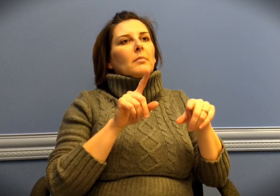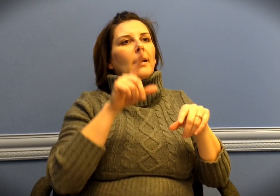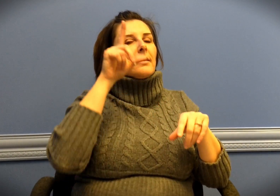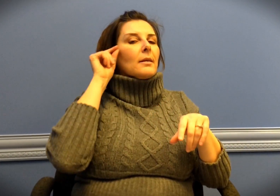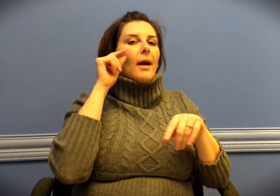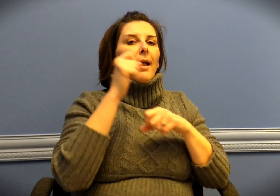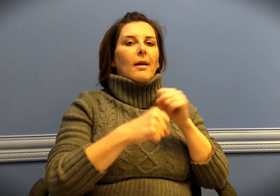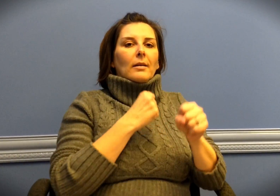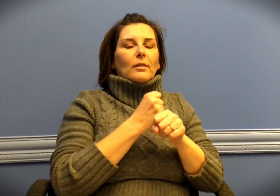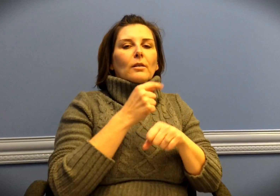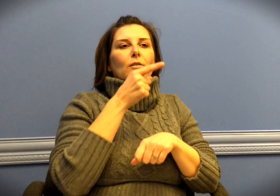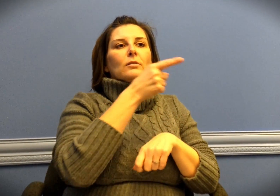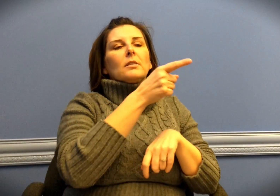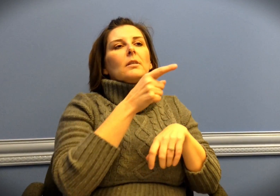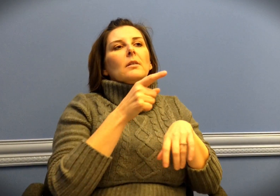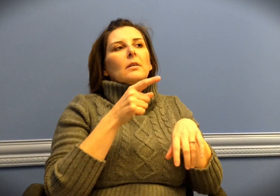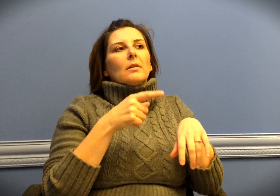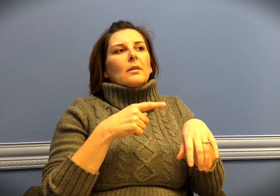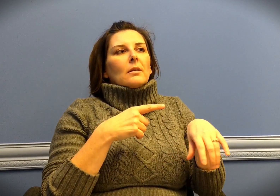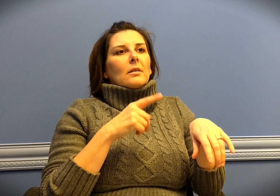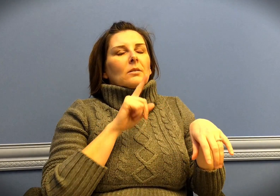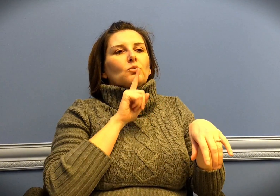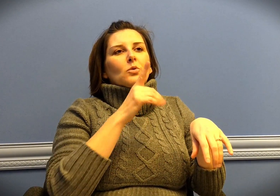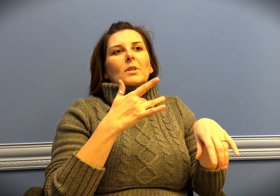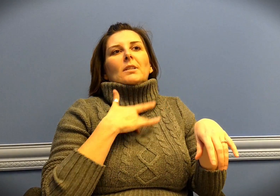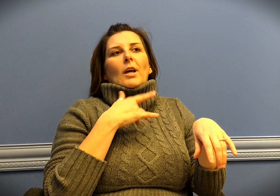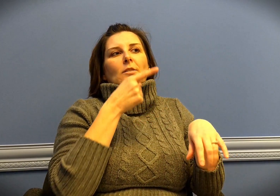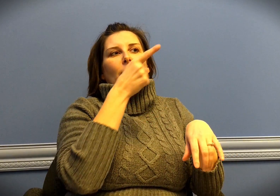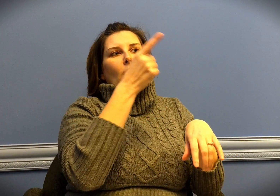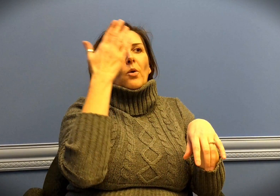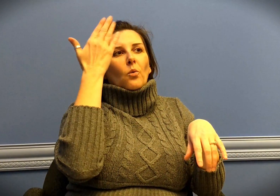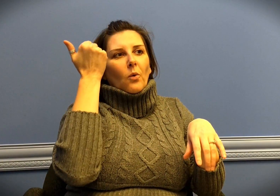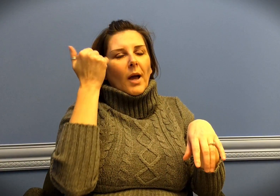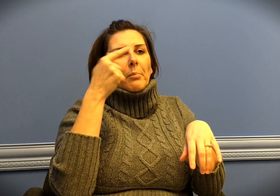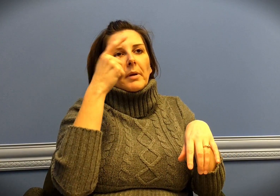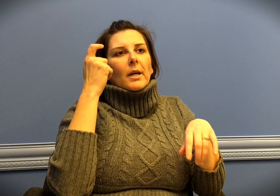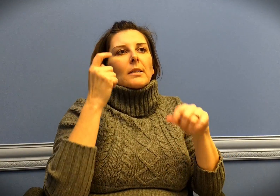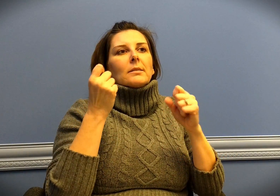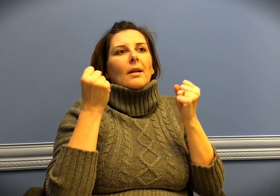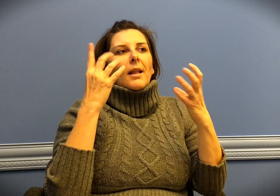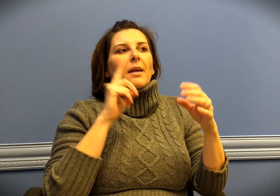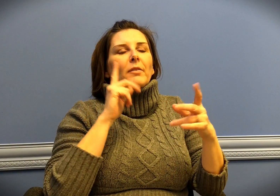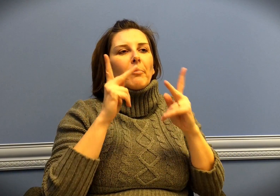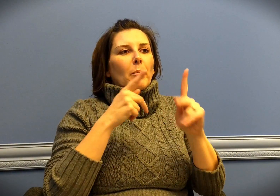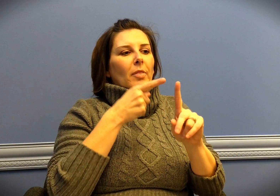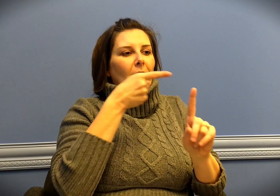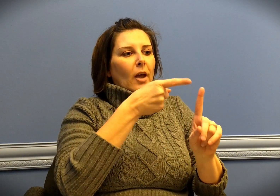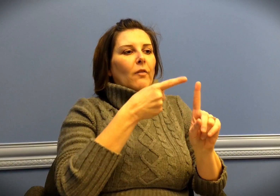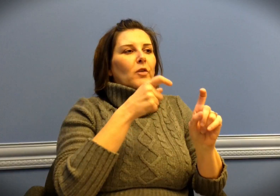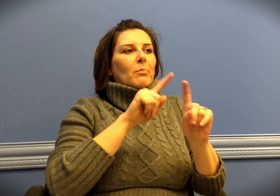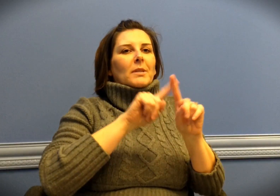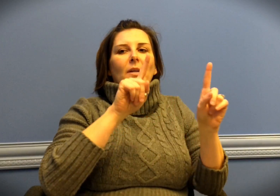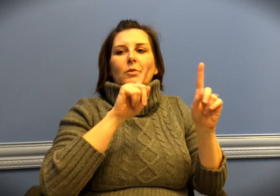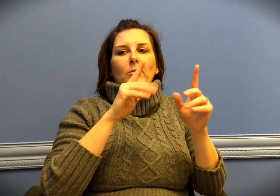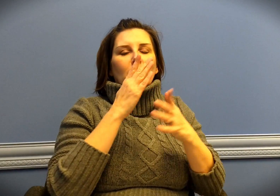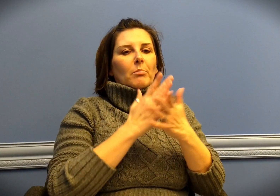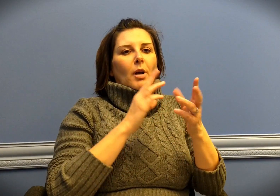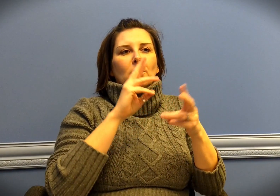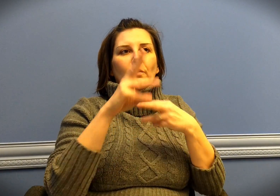Also during my Gallaudet years, it was really touching because there would be a lot of Deaf people there who would use sign language